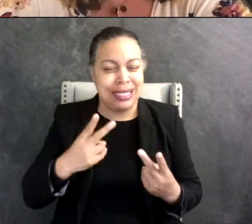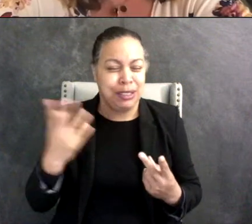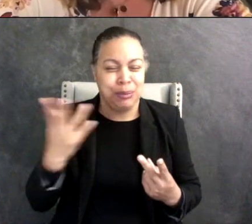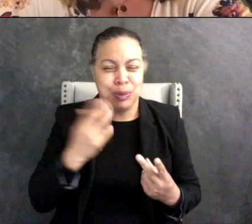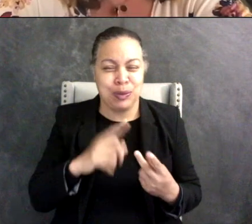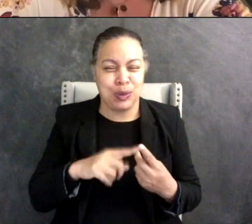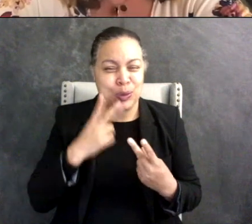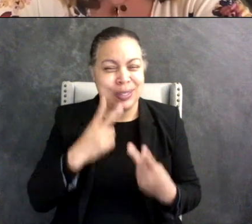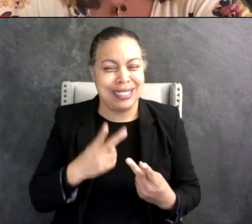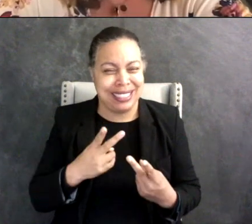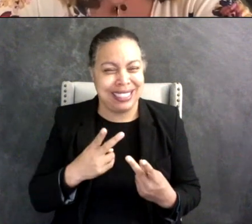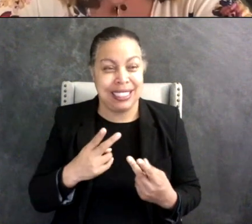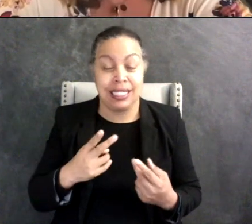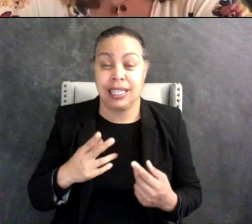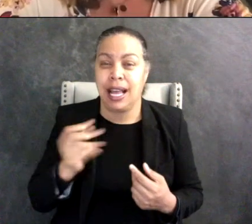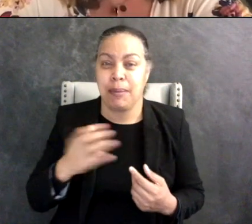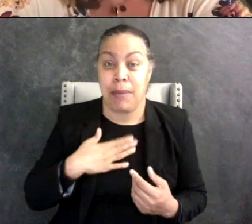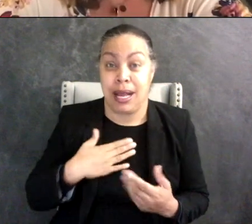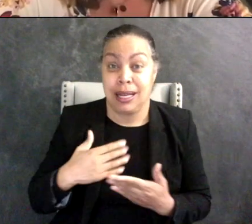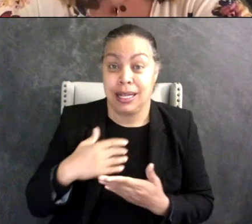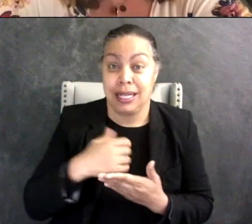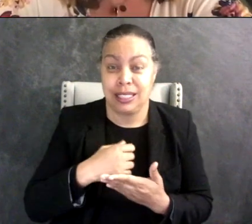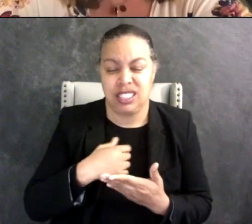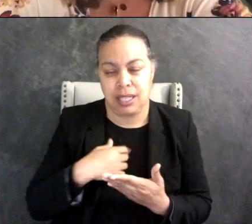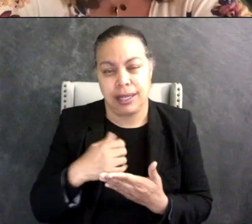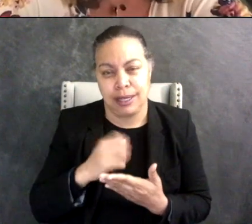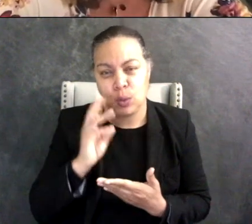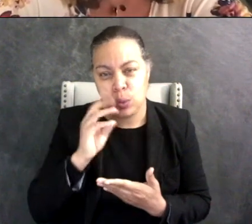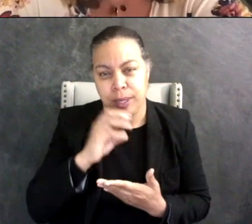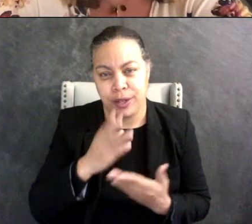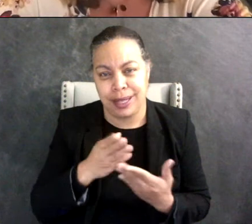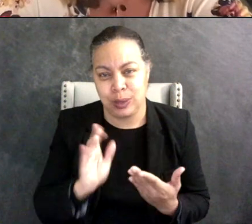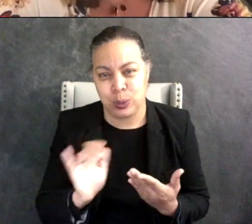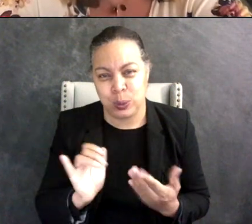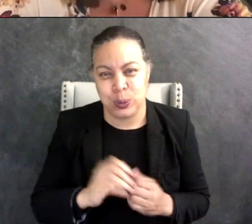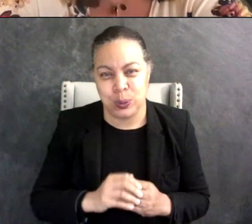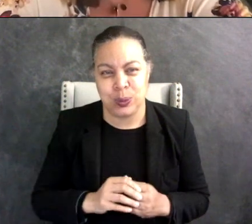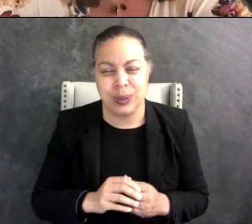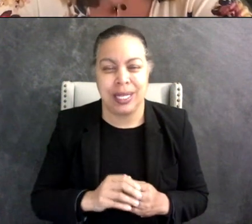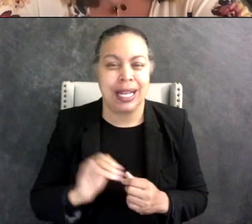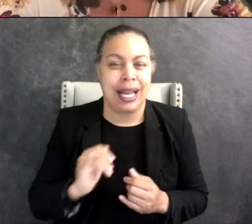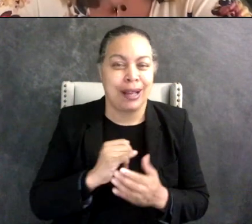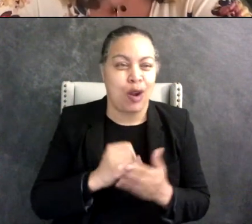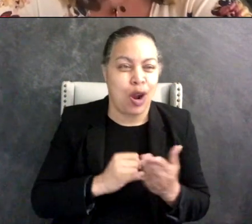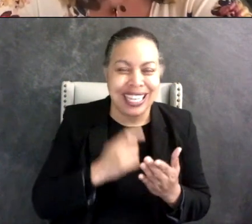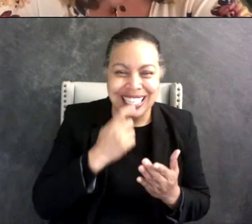think of like my collections, like I collect weird things like art glass, I inherited